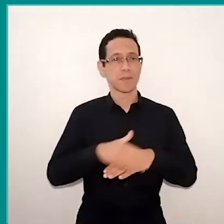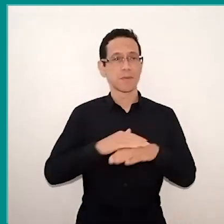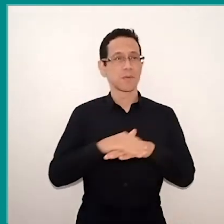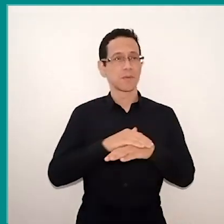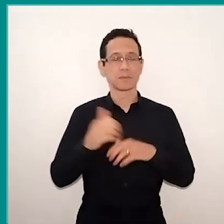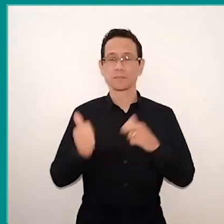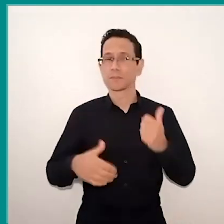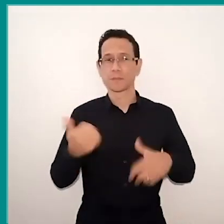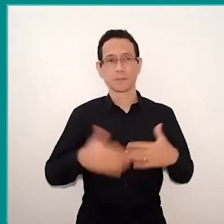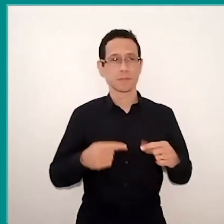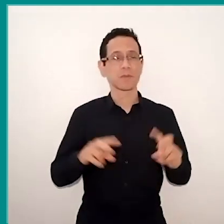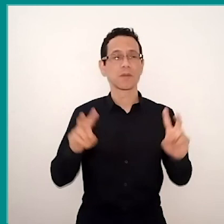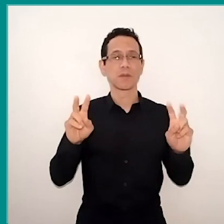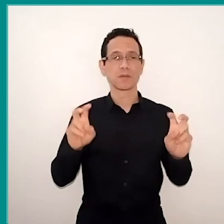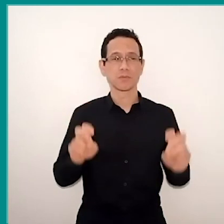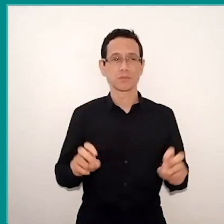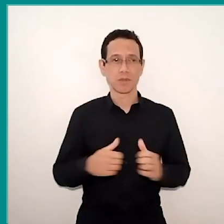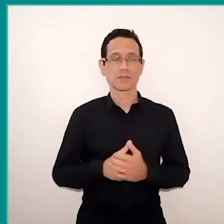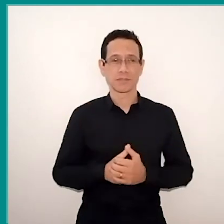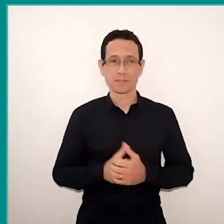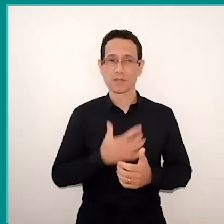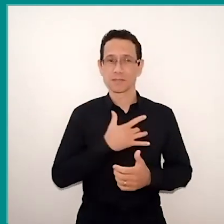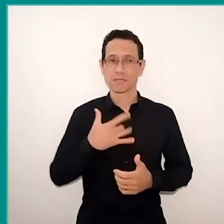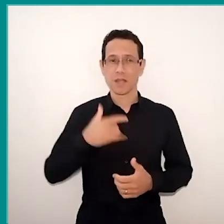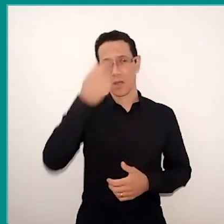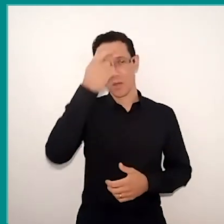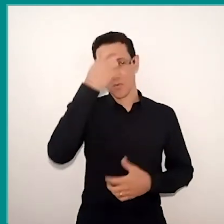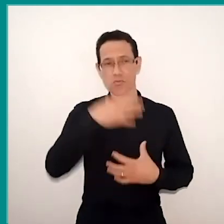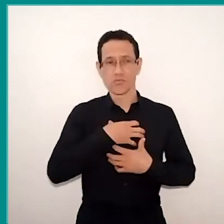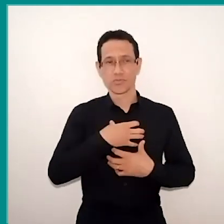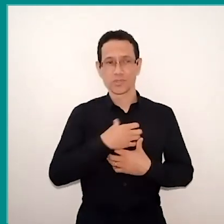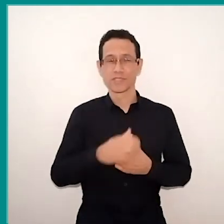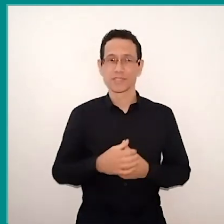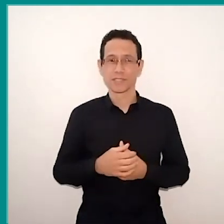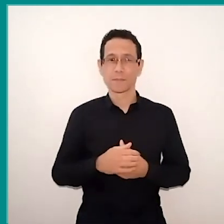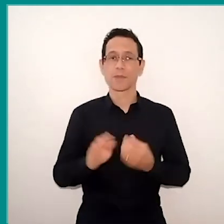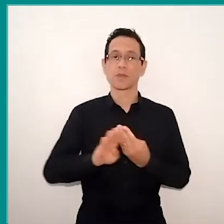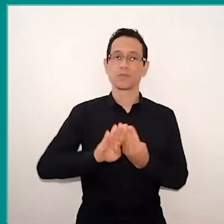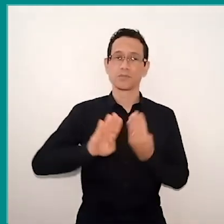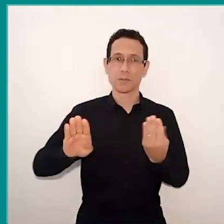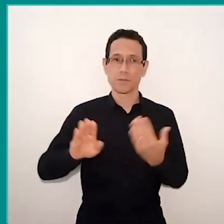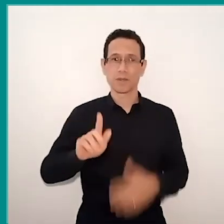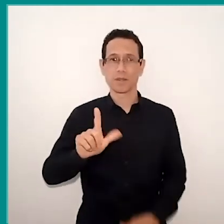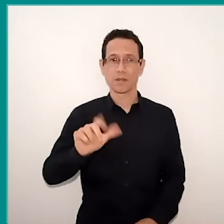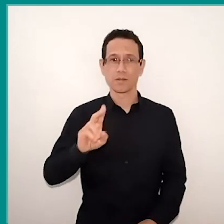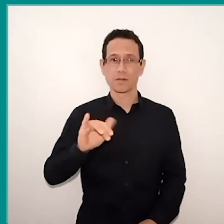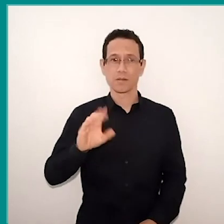on mental health issues, Inés mentioned the cage, Glaucio spoke of the distance,